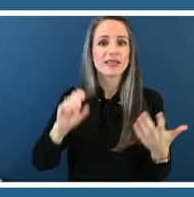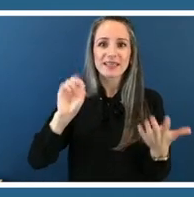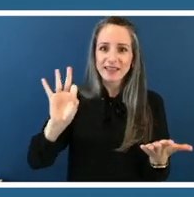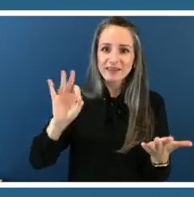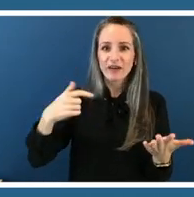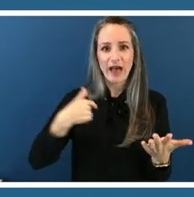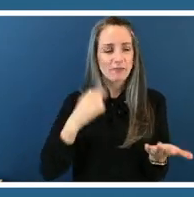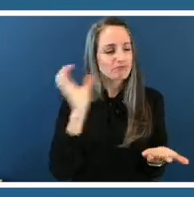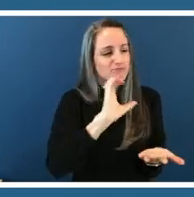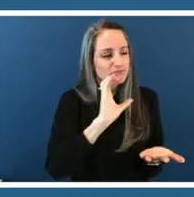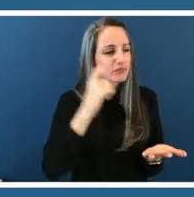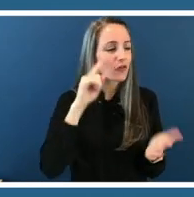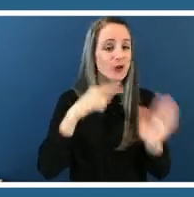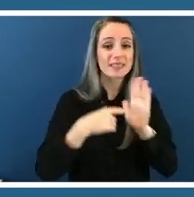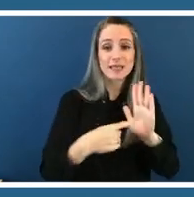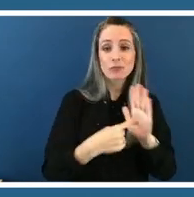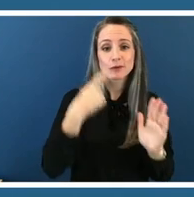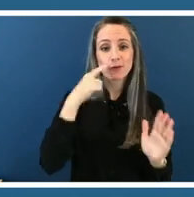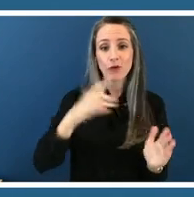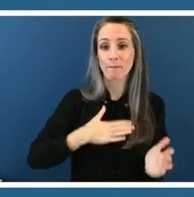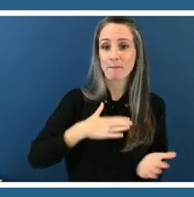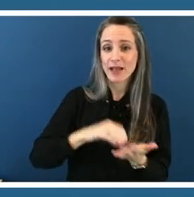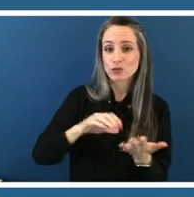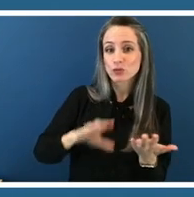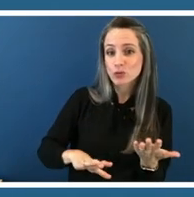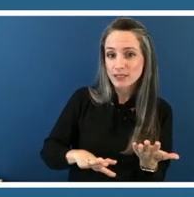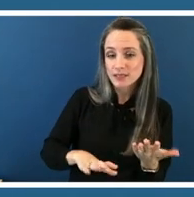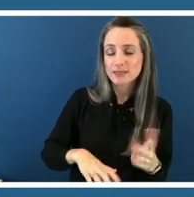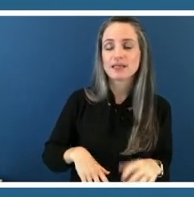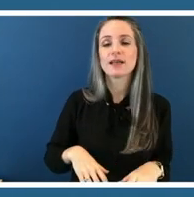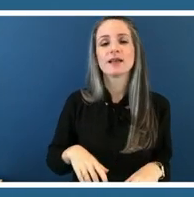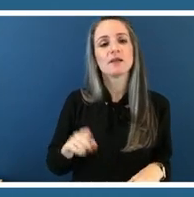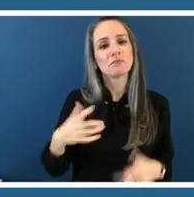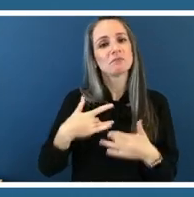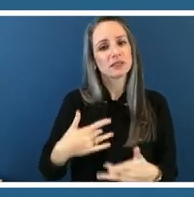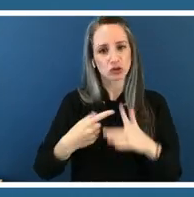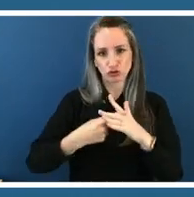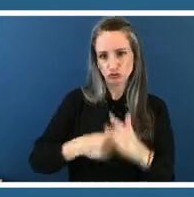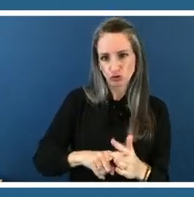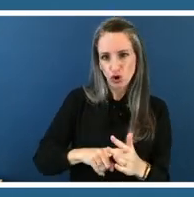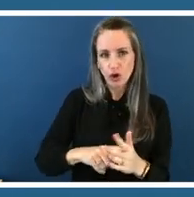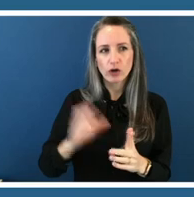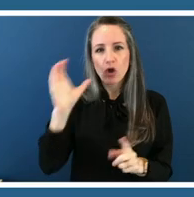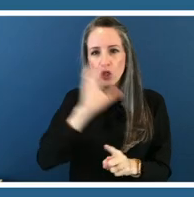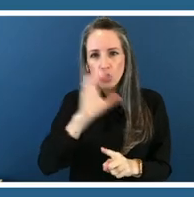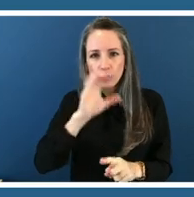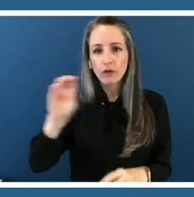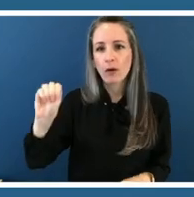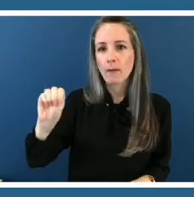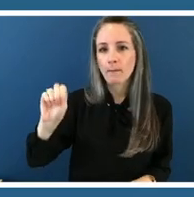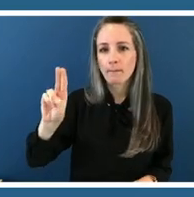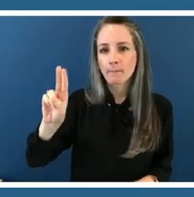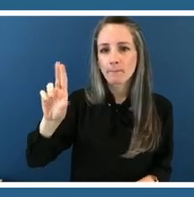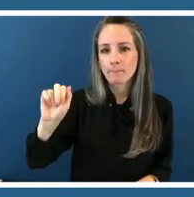um my students often start you know with a search for like murals in washington dc